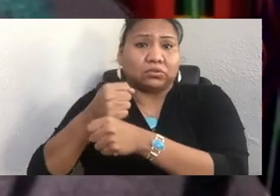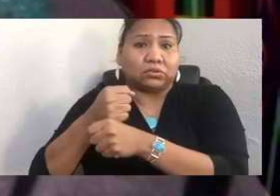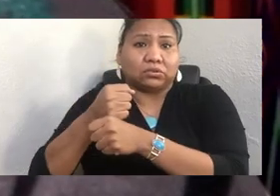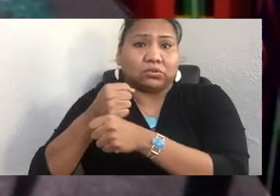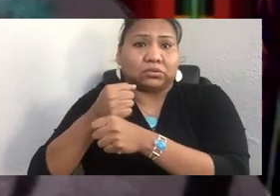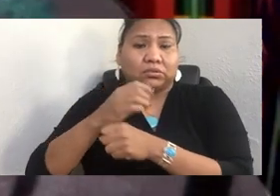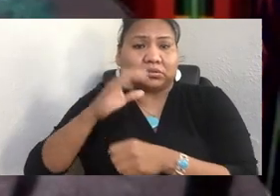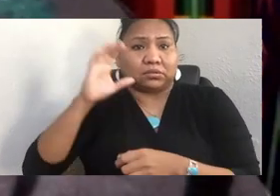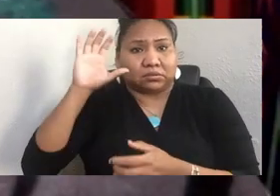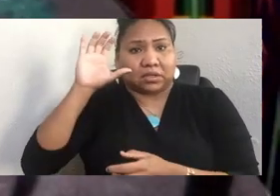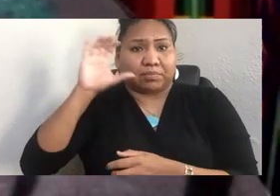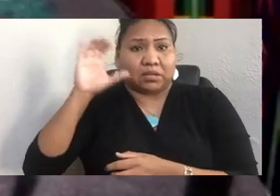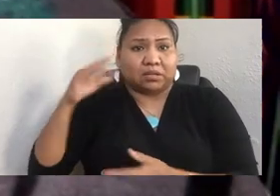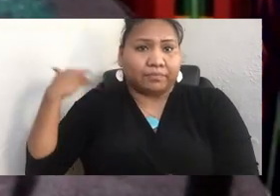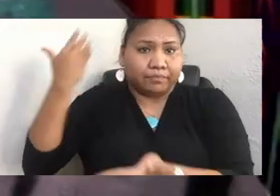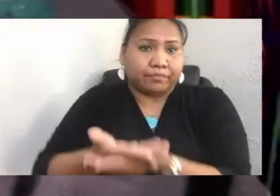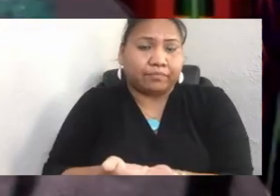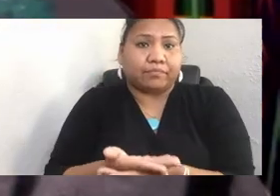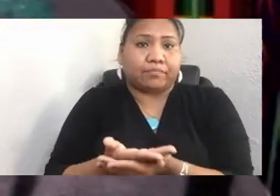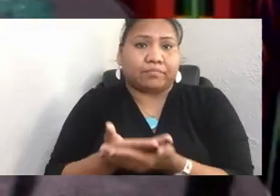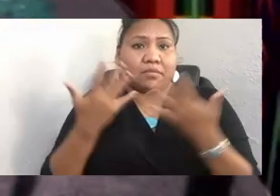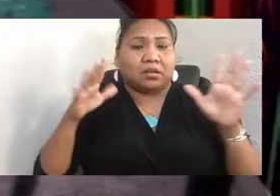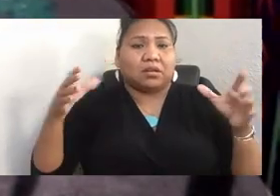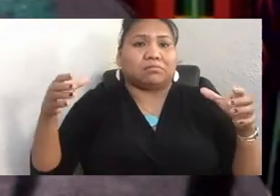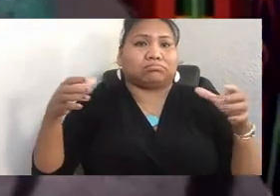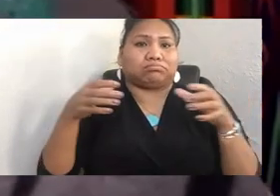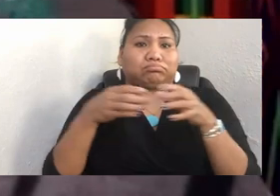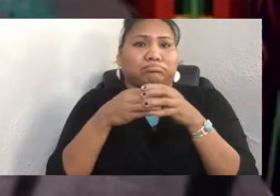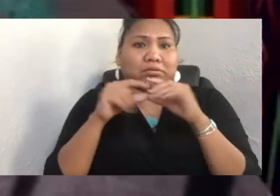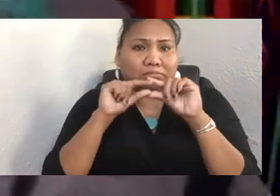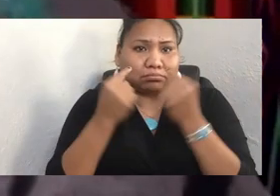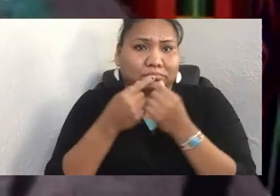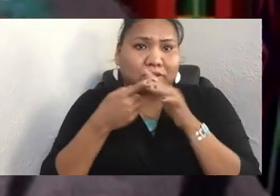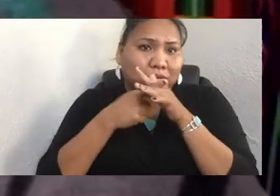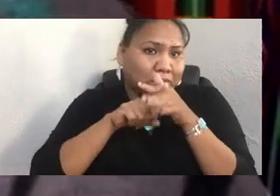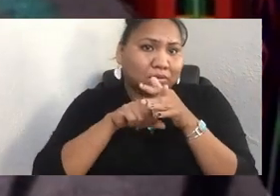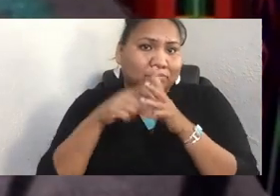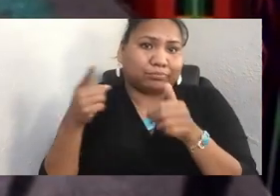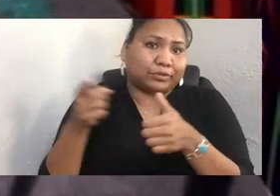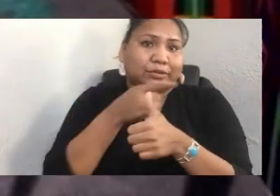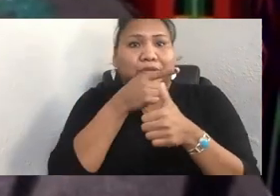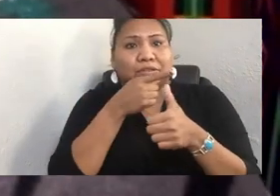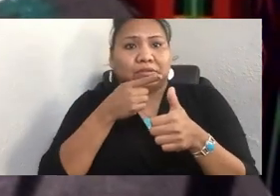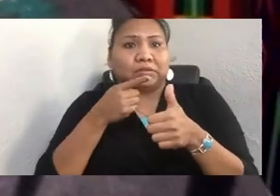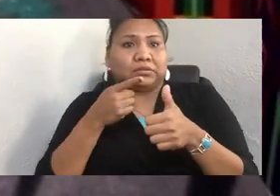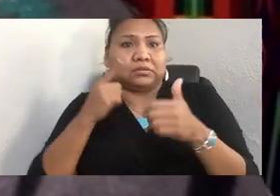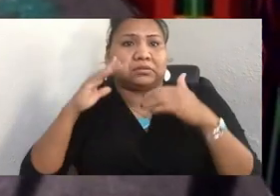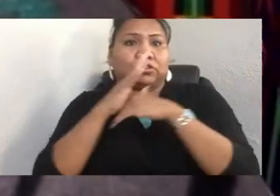that started the very first Indigenous Peoples' Day, and it's grown so over so many years.